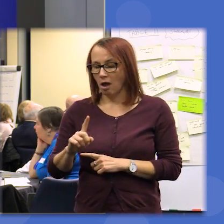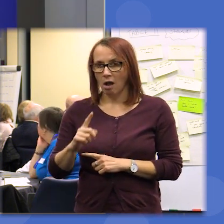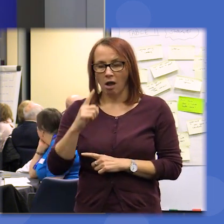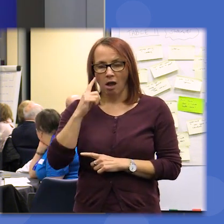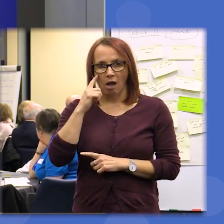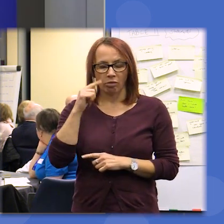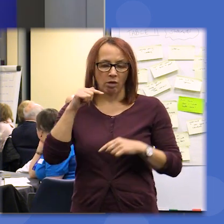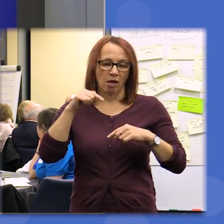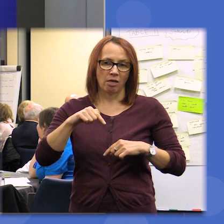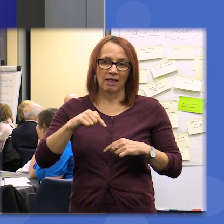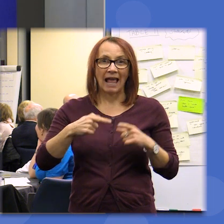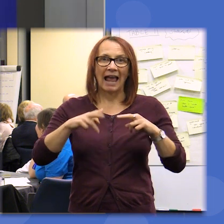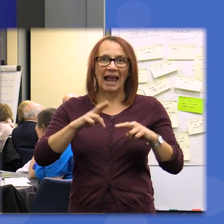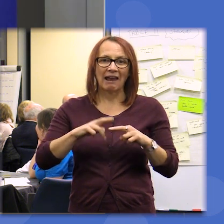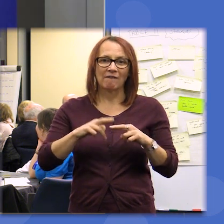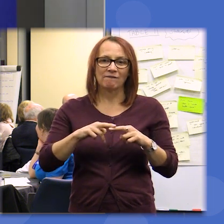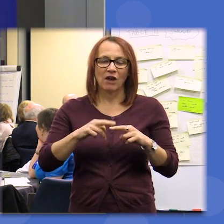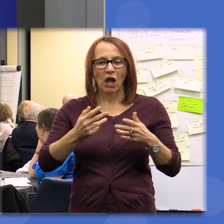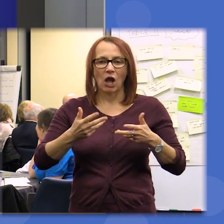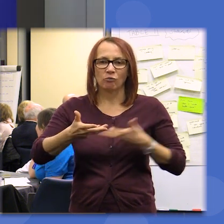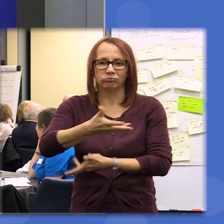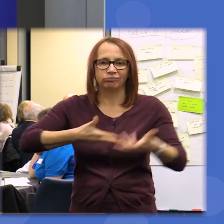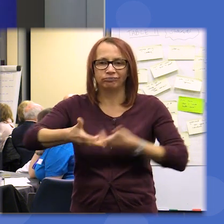knuble energy I think would have sold half our problems in the first place